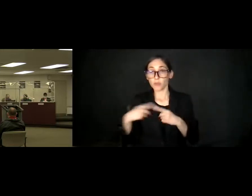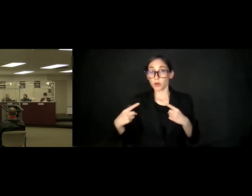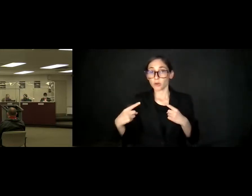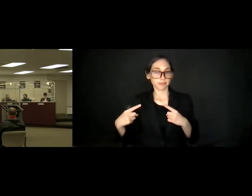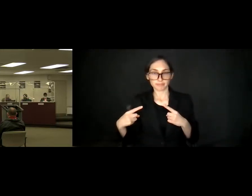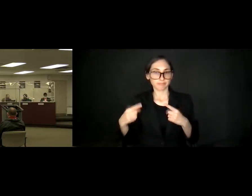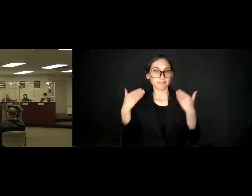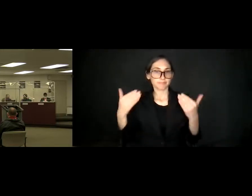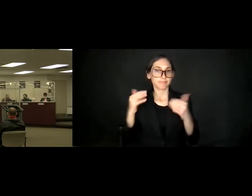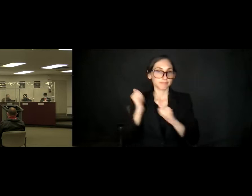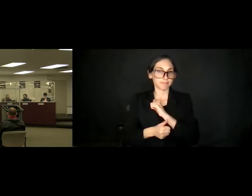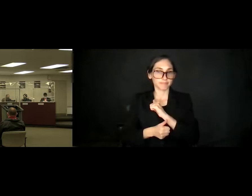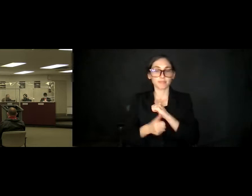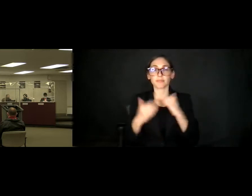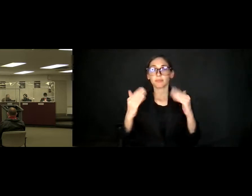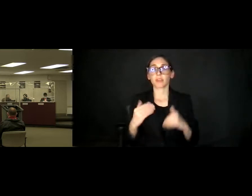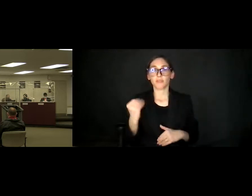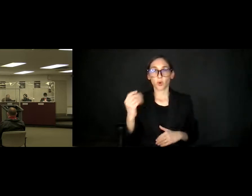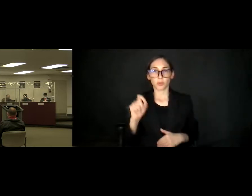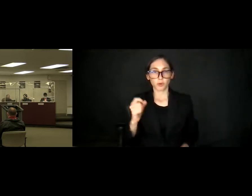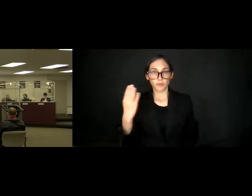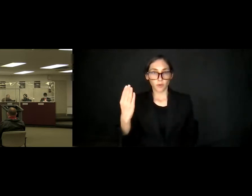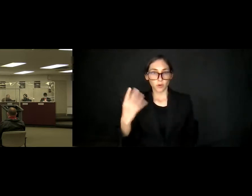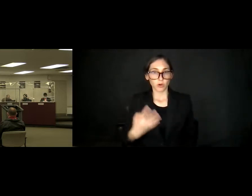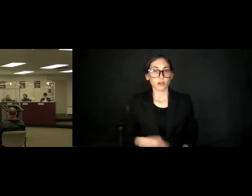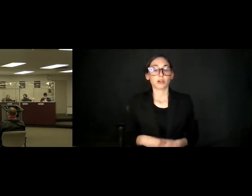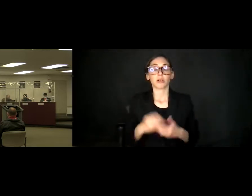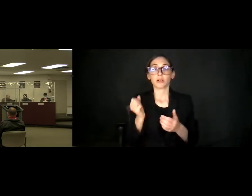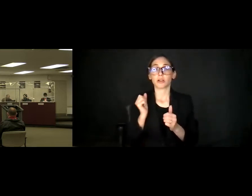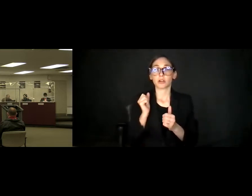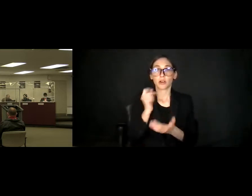five yes votes. Item 14.4 Approval of Nominations to the California